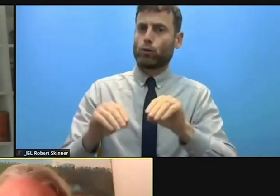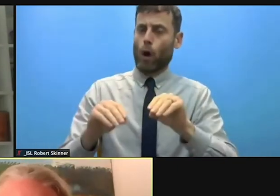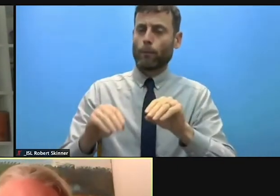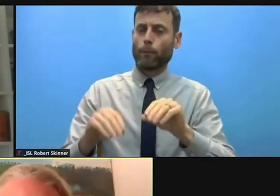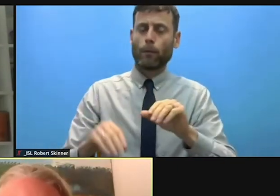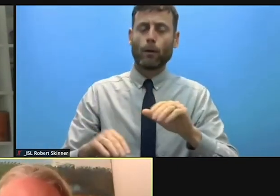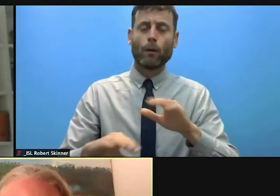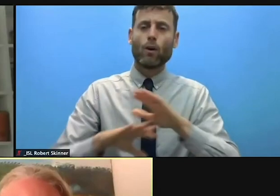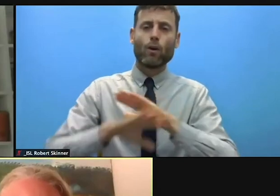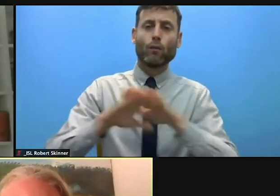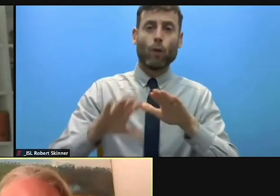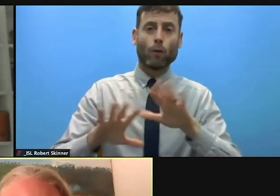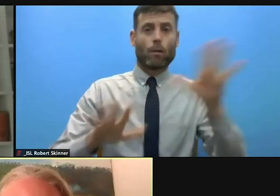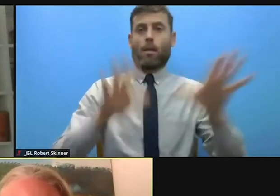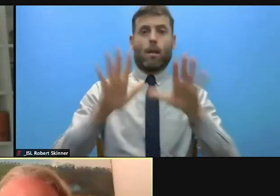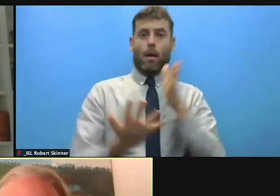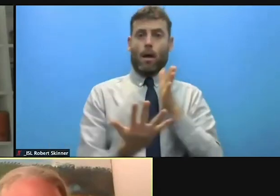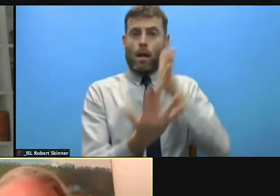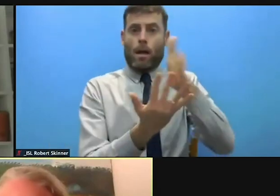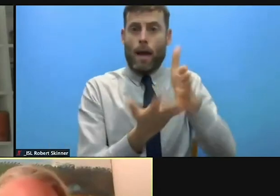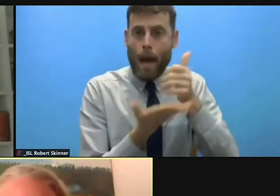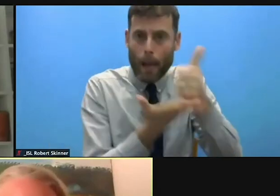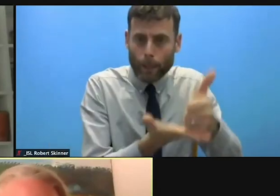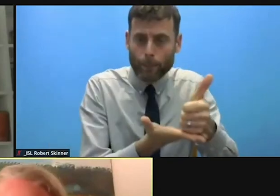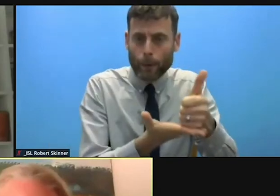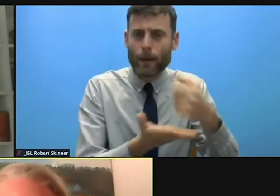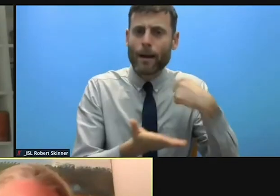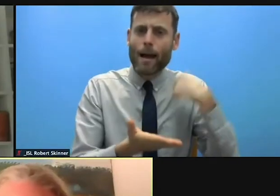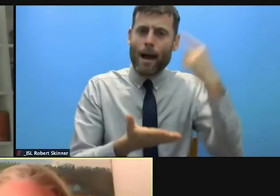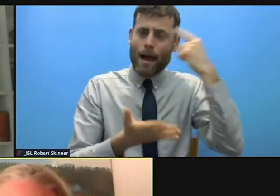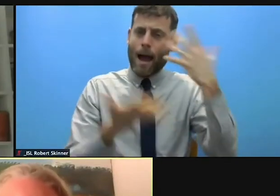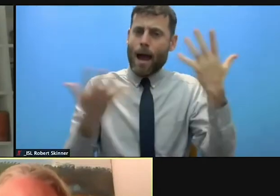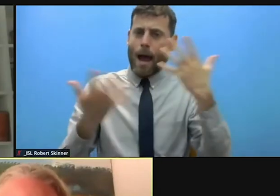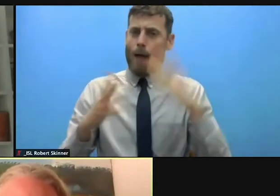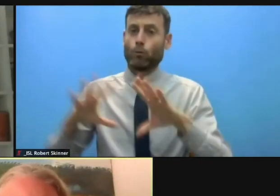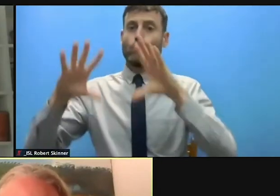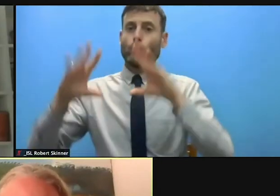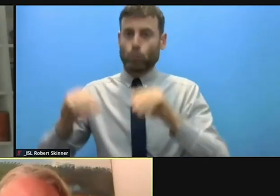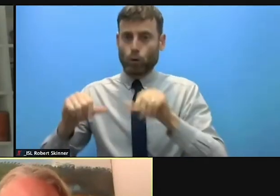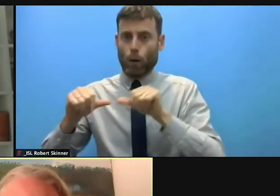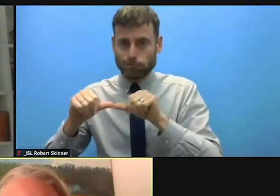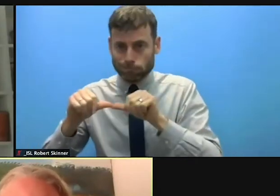five main donors into this cluster. This groups needs to be widened and this is important. We are